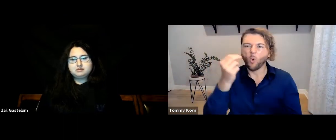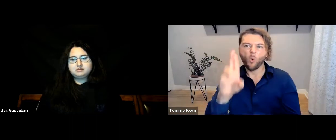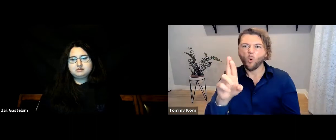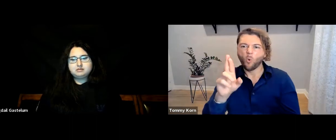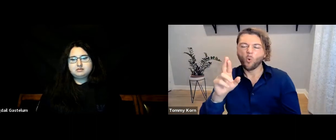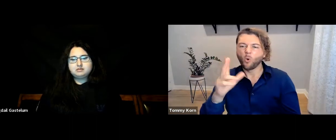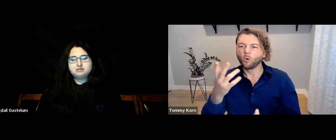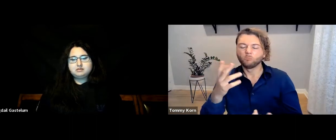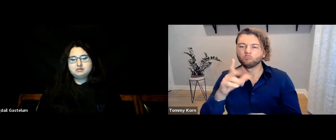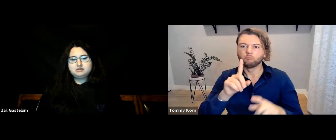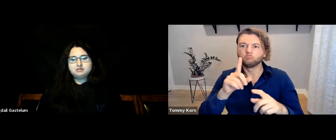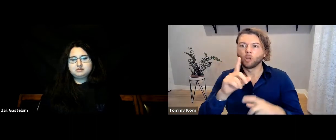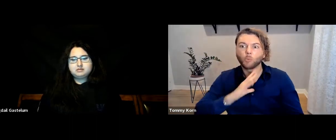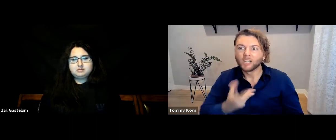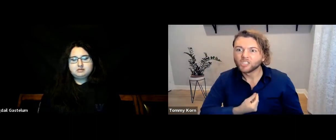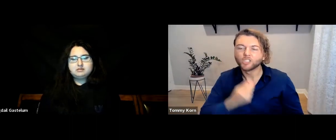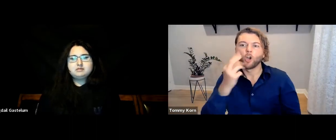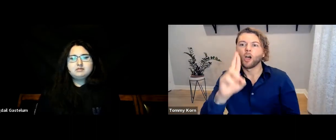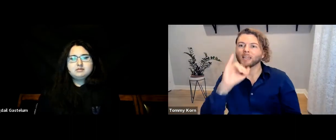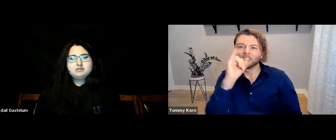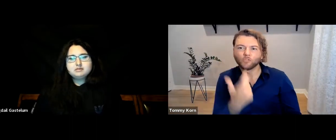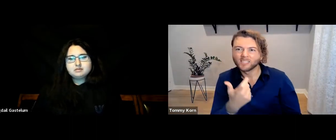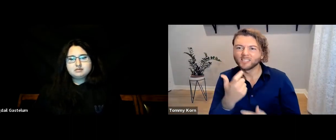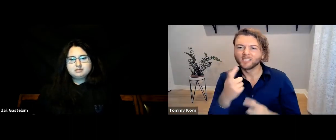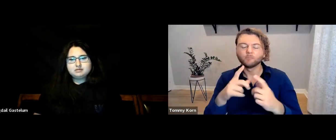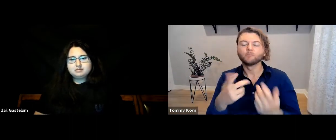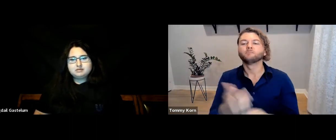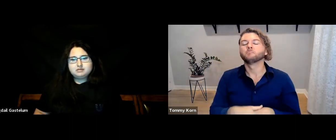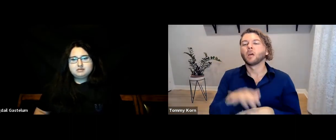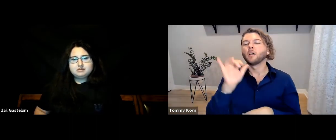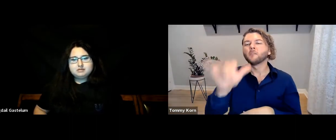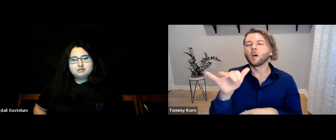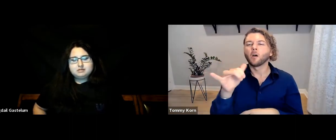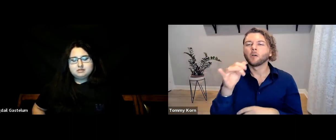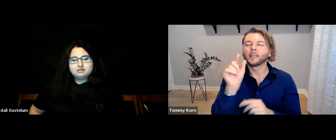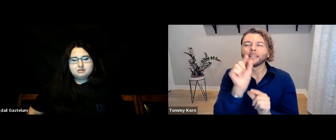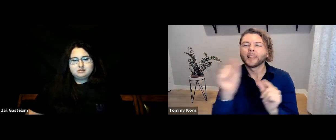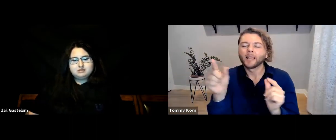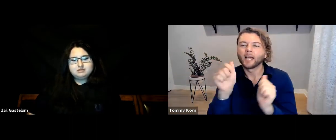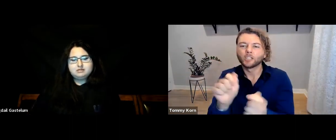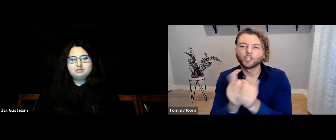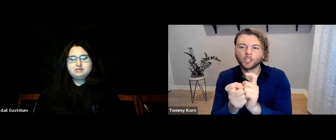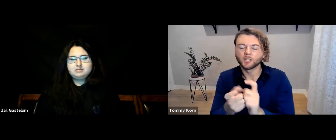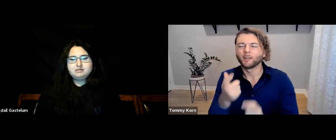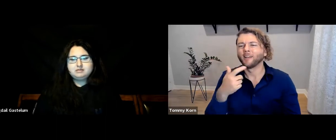The neutral sign can refer to someone who is transgender or who is intersex. Those are some small changes you can make.